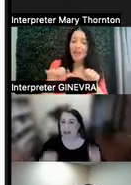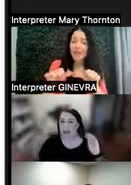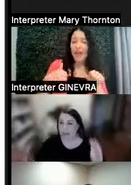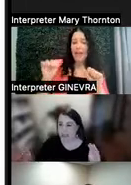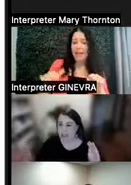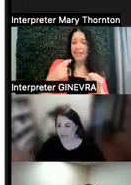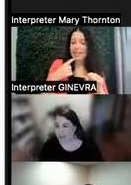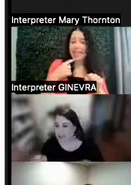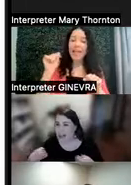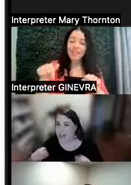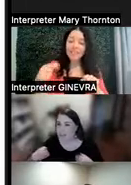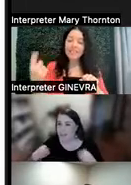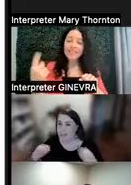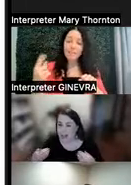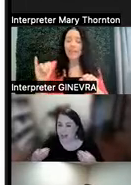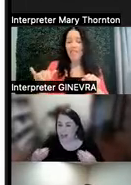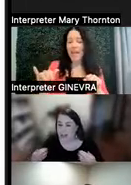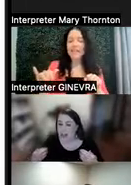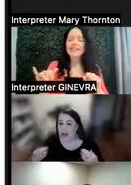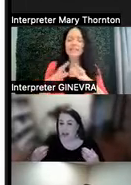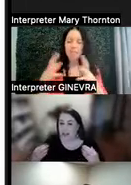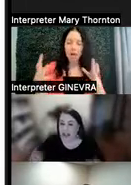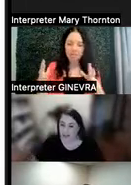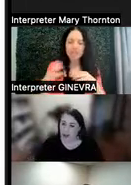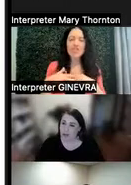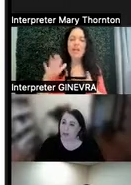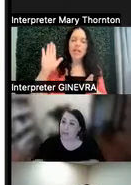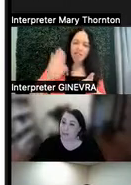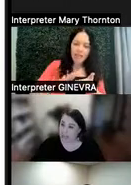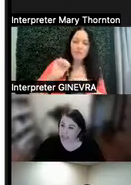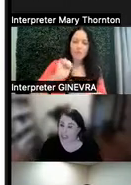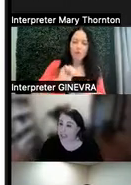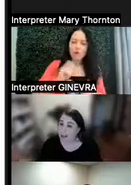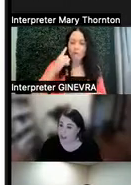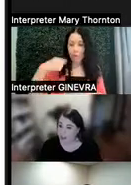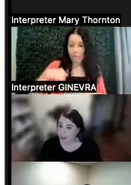this is something that it's much less work for me to email you